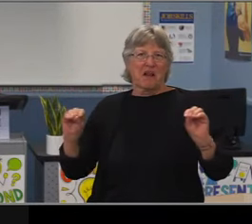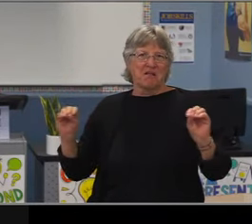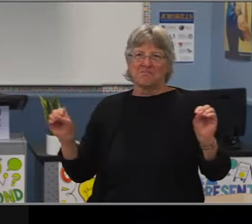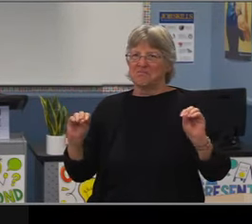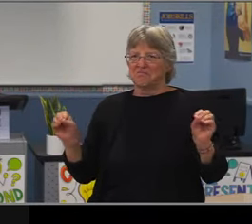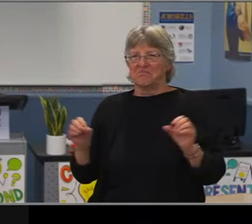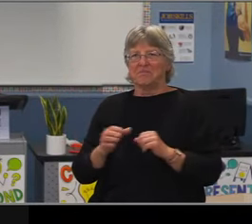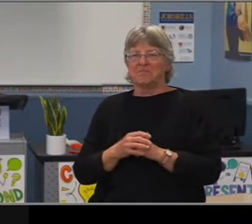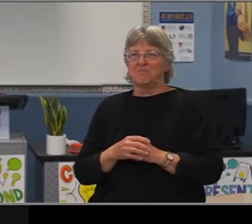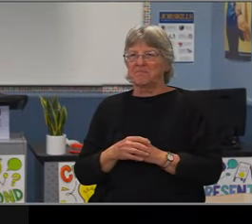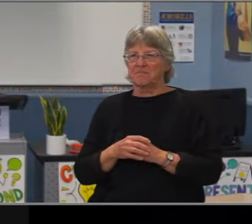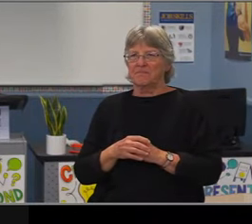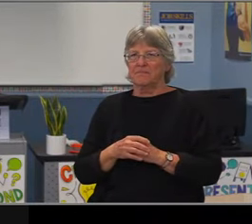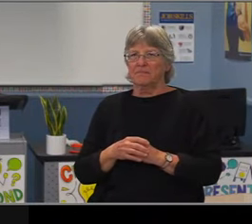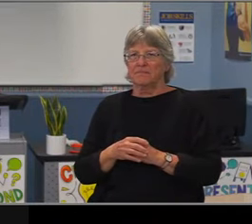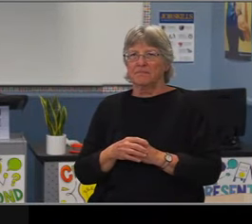and give her some prompts.